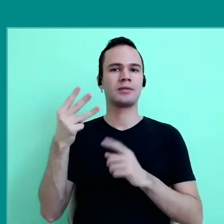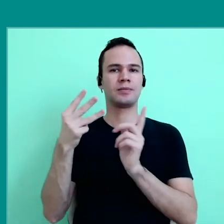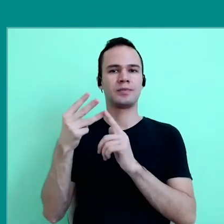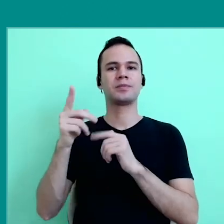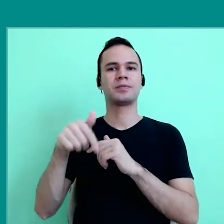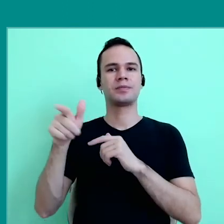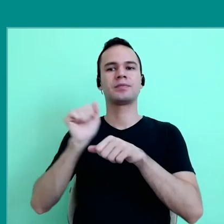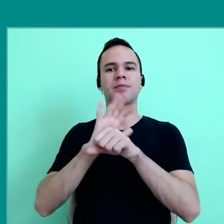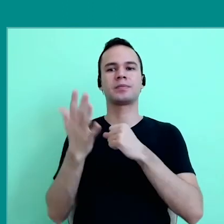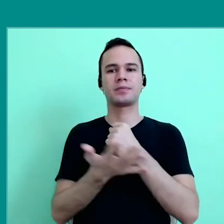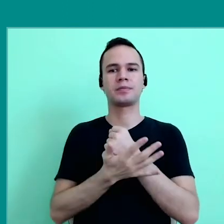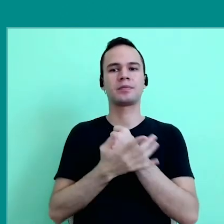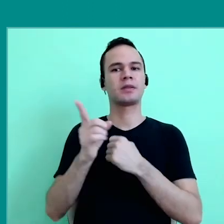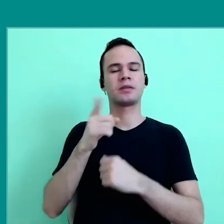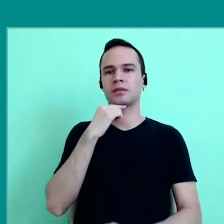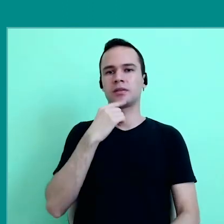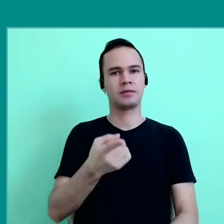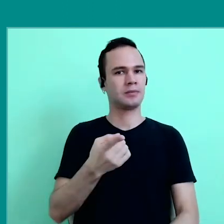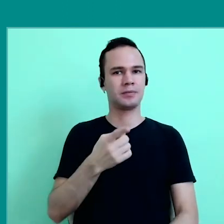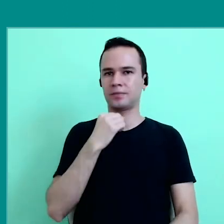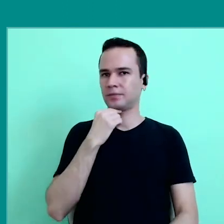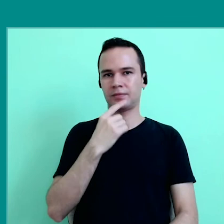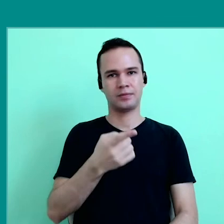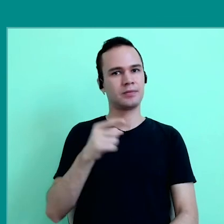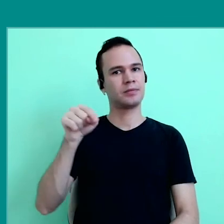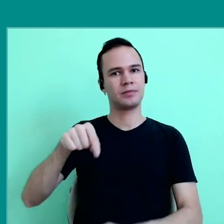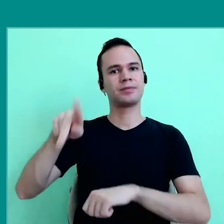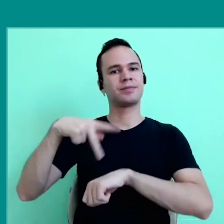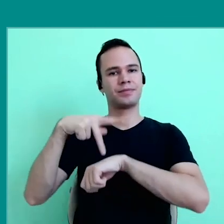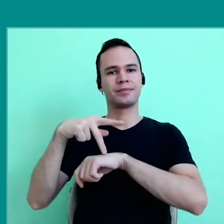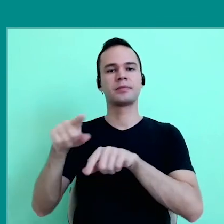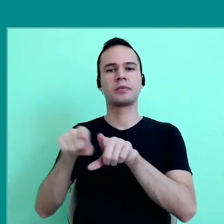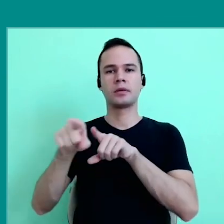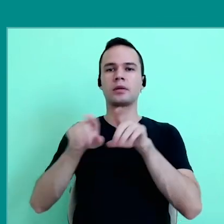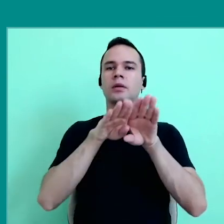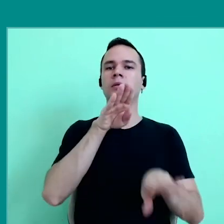in the pandemic this did not happen, and this did not happen in our countries due to inequality issues,